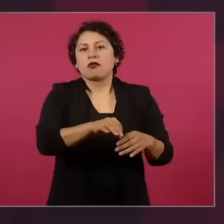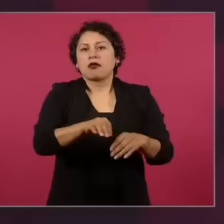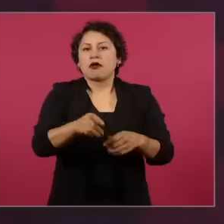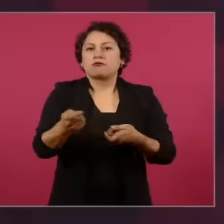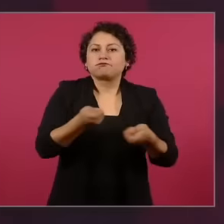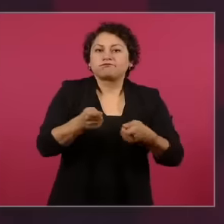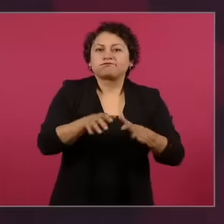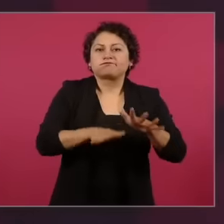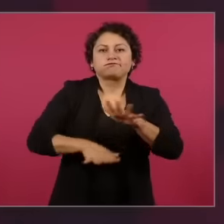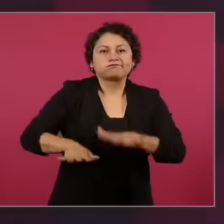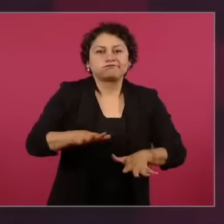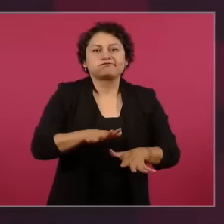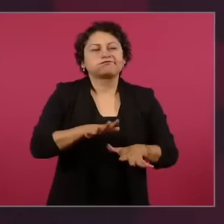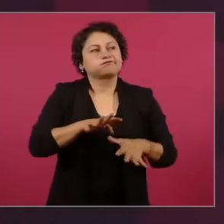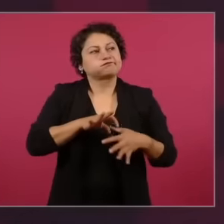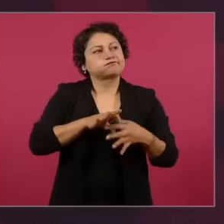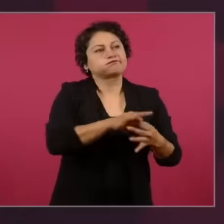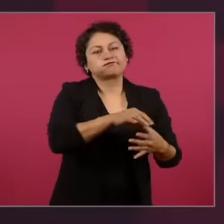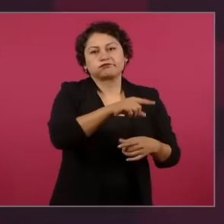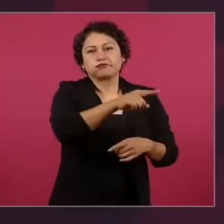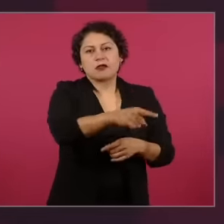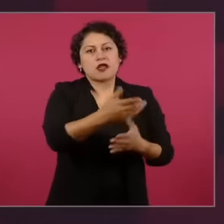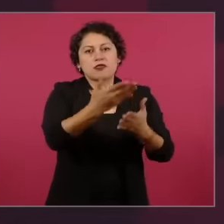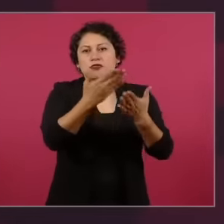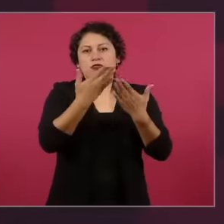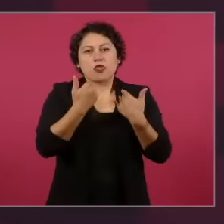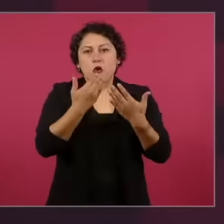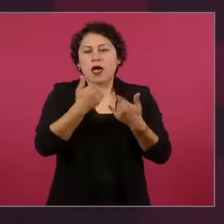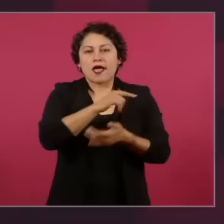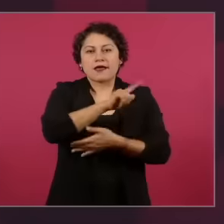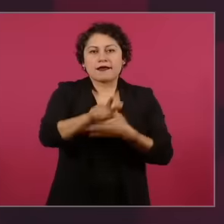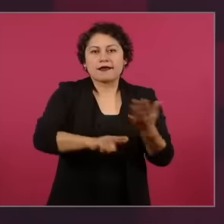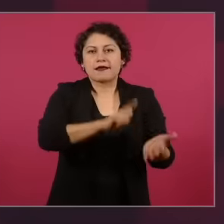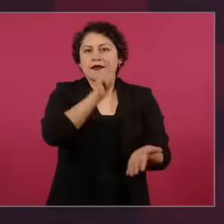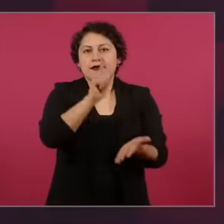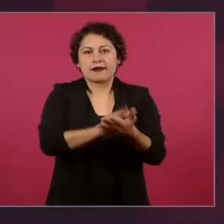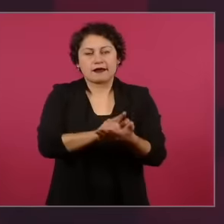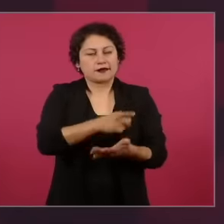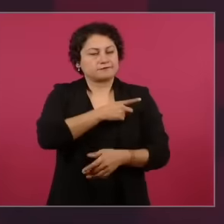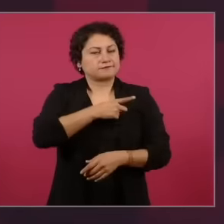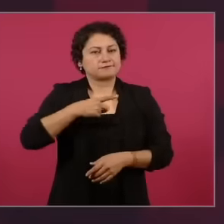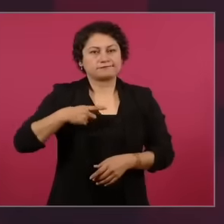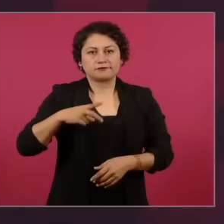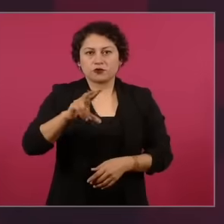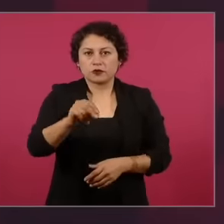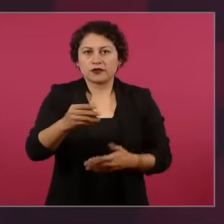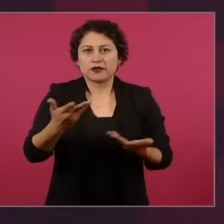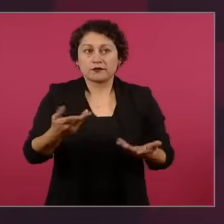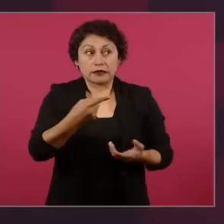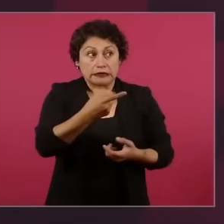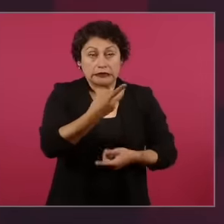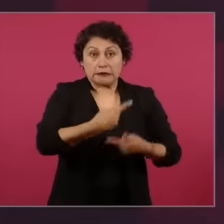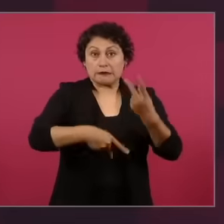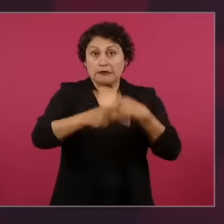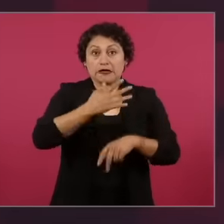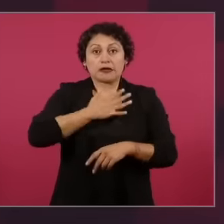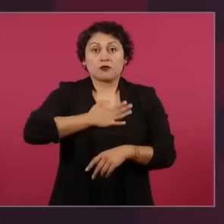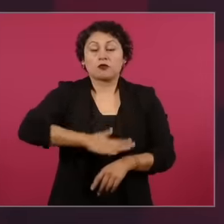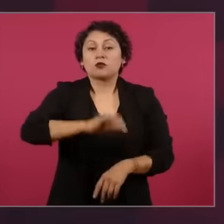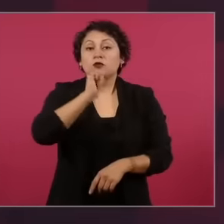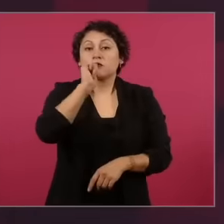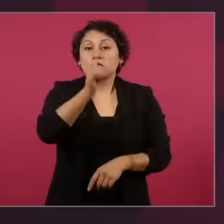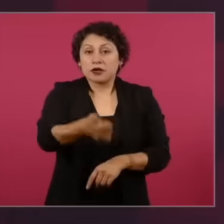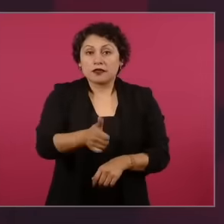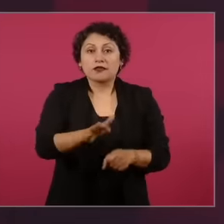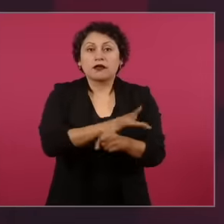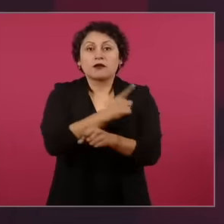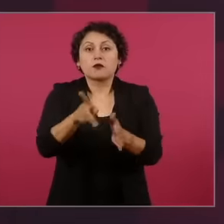to legitimate or illegal interests In any case unjust they move away from the ethical values of